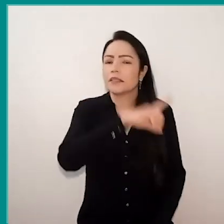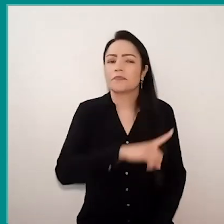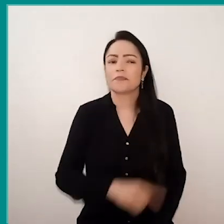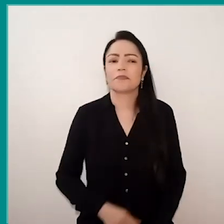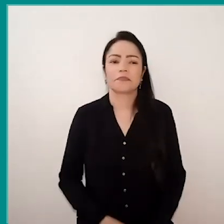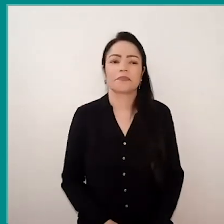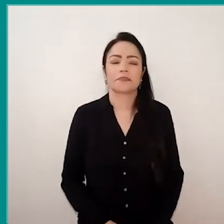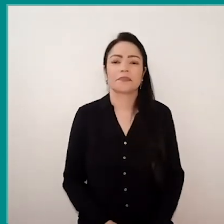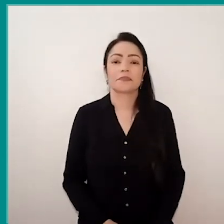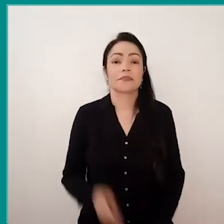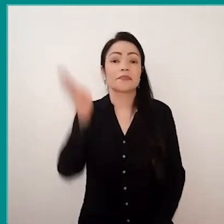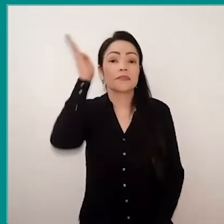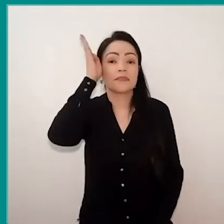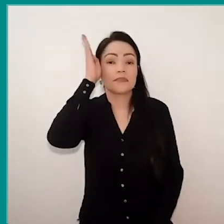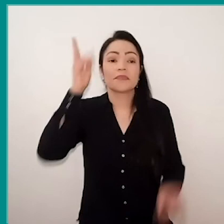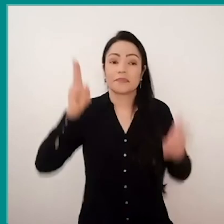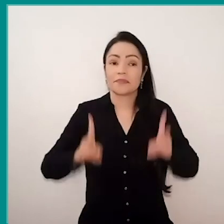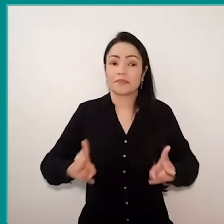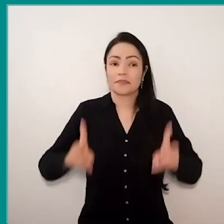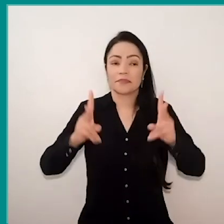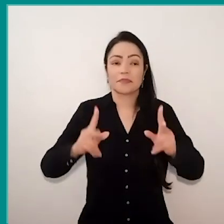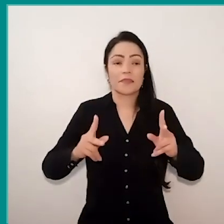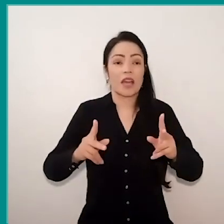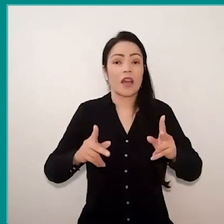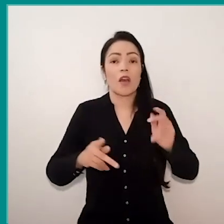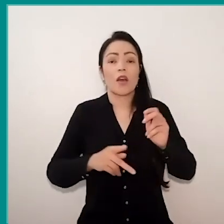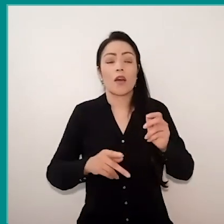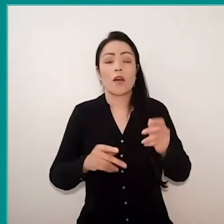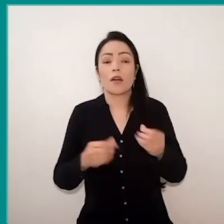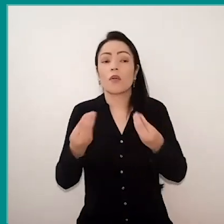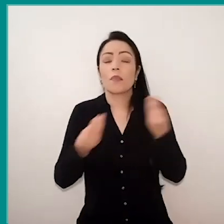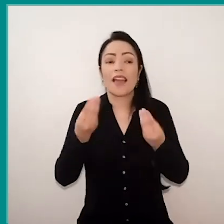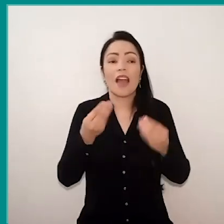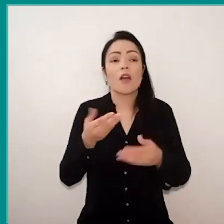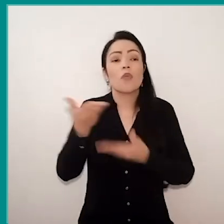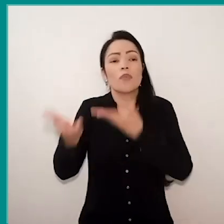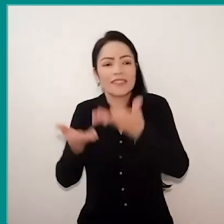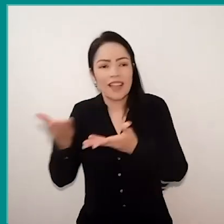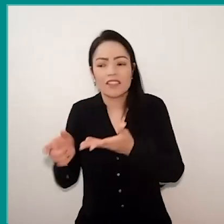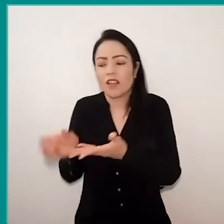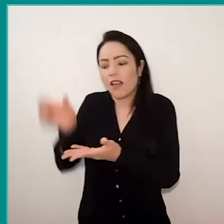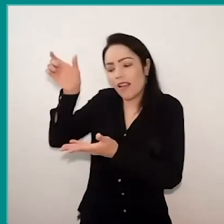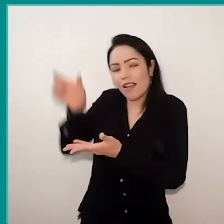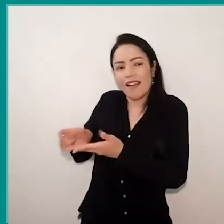And Sesc also maintains a program called Cuidar de Quem Cuida, which is just aimed at looking for these people,